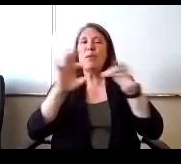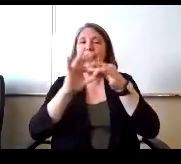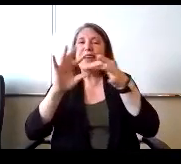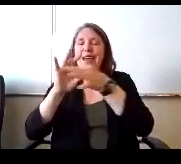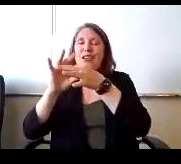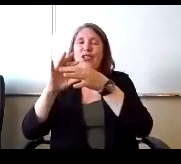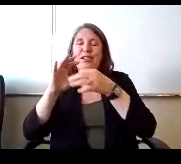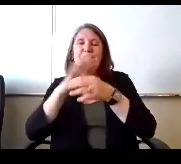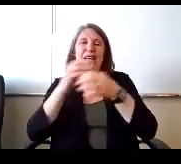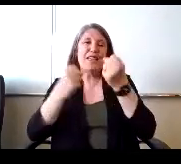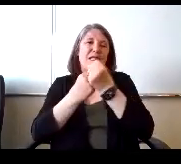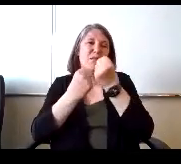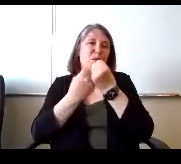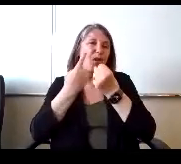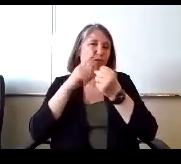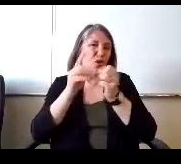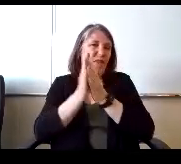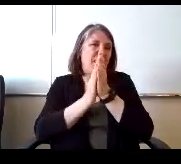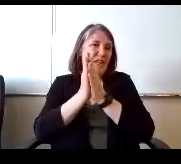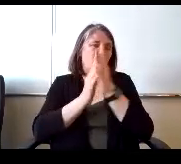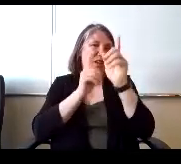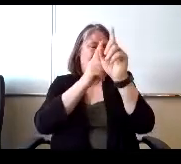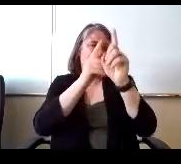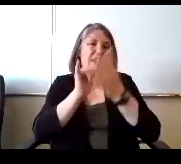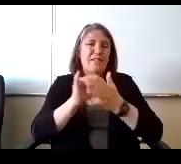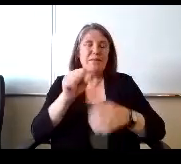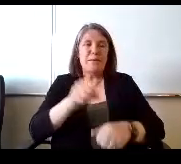and support for the initiative. Absolutely. Definitely.